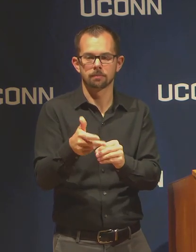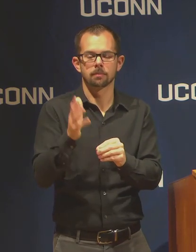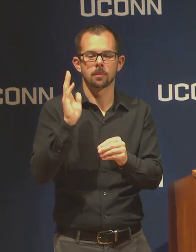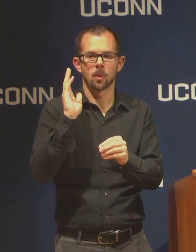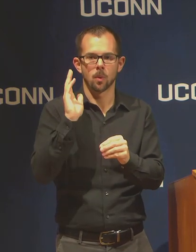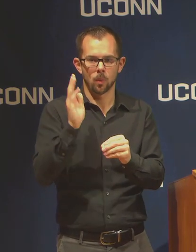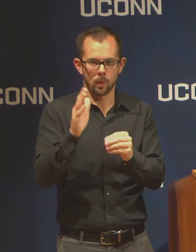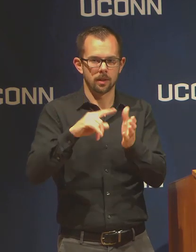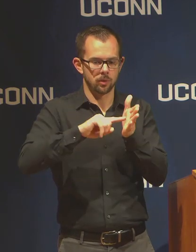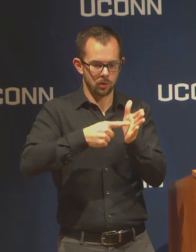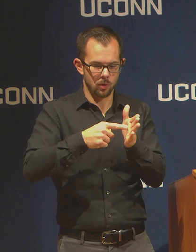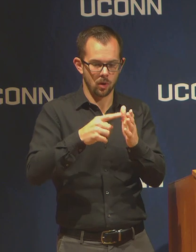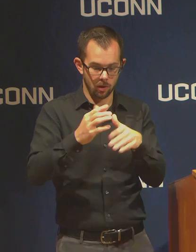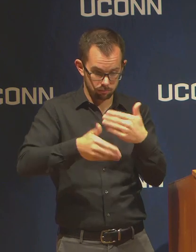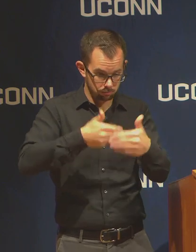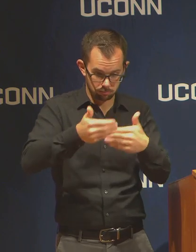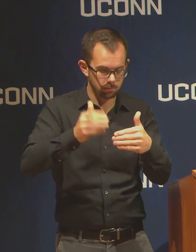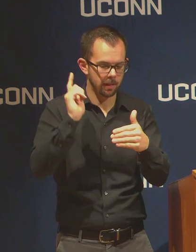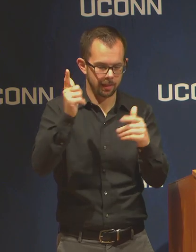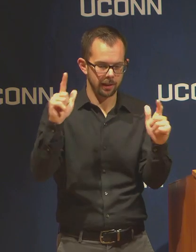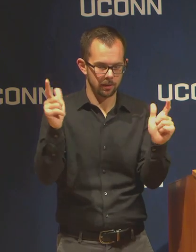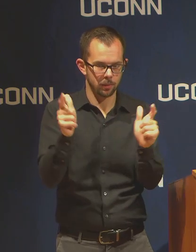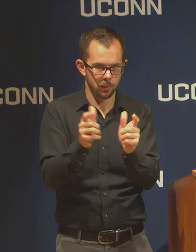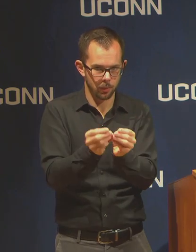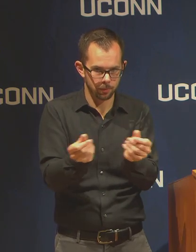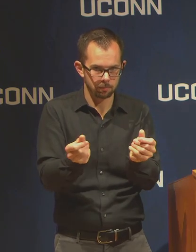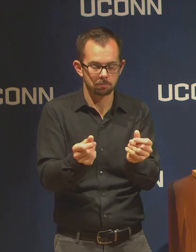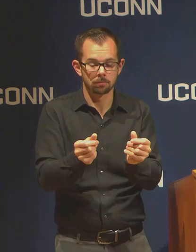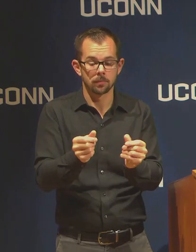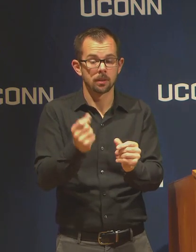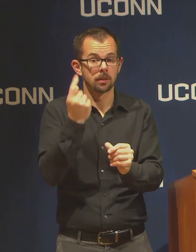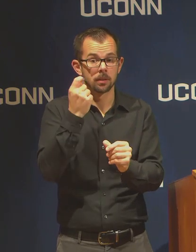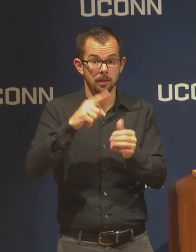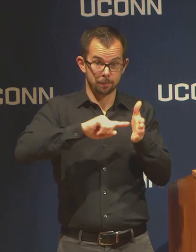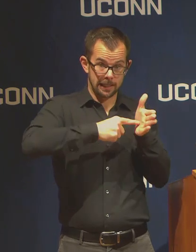are employees of the health center,